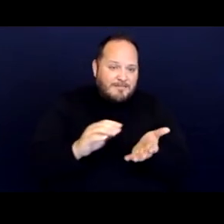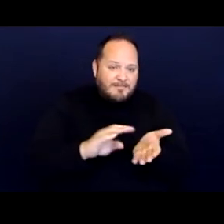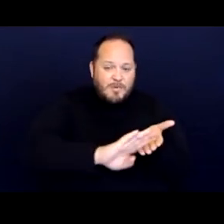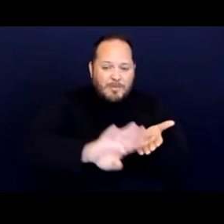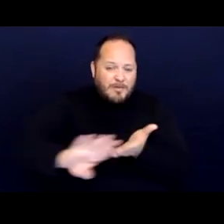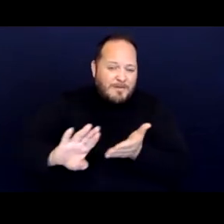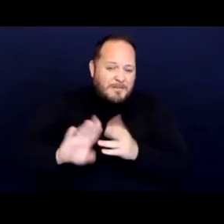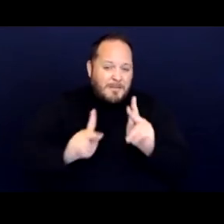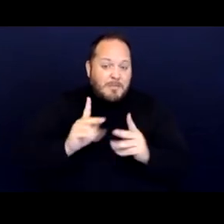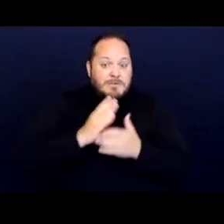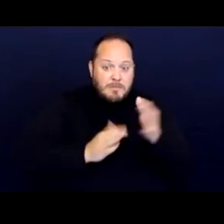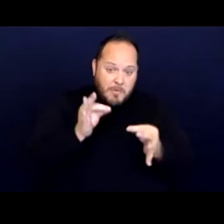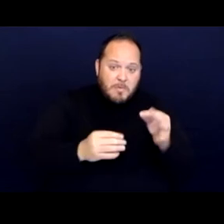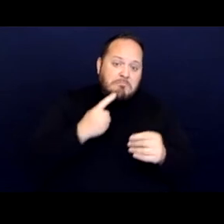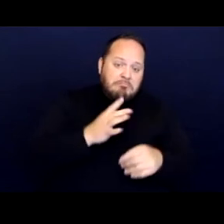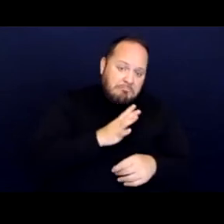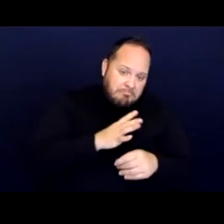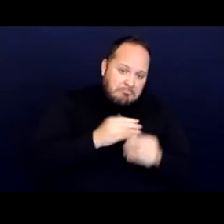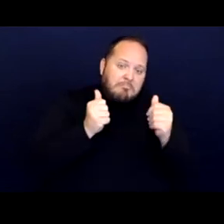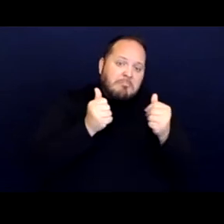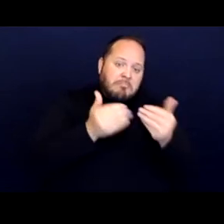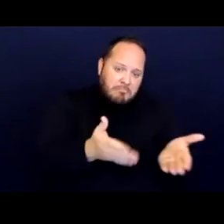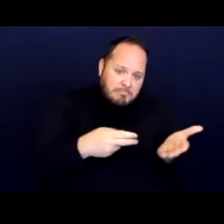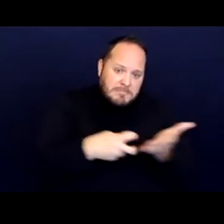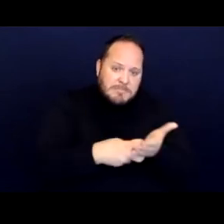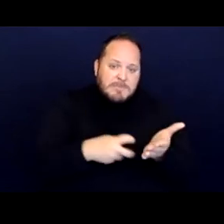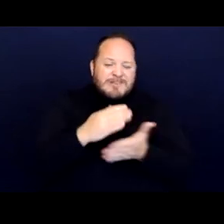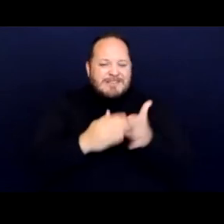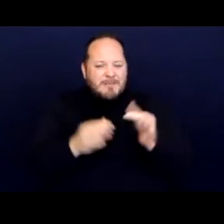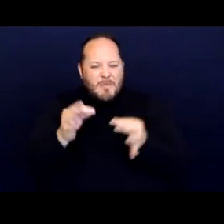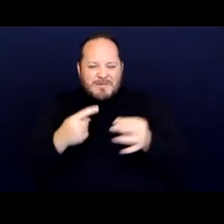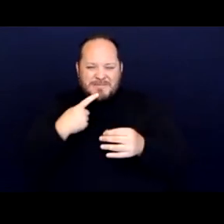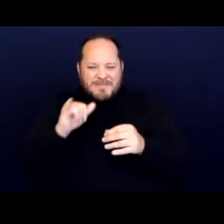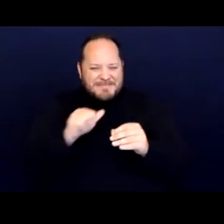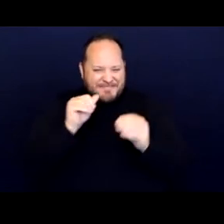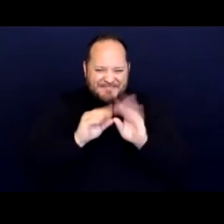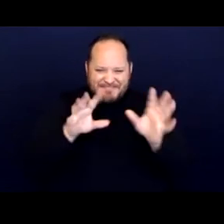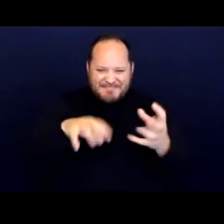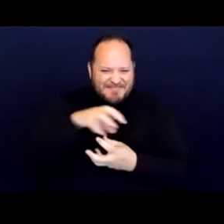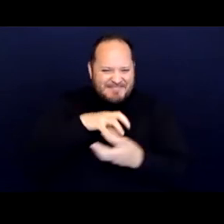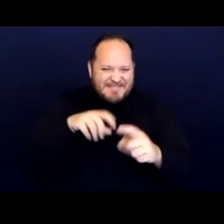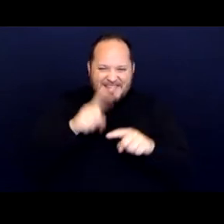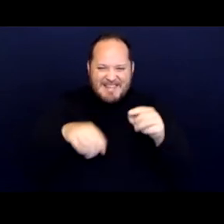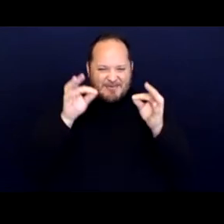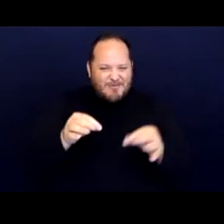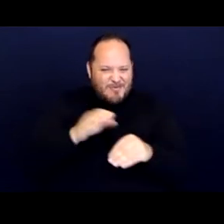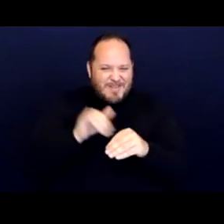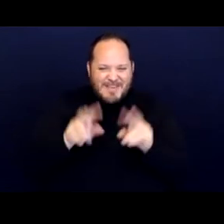Other courts have said that it's not clear and they can't rule on that issue with that further briefing.